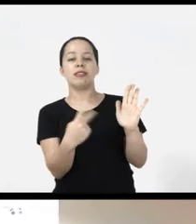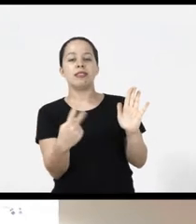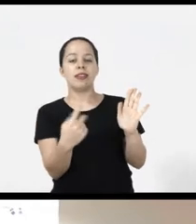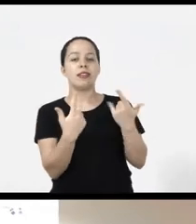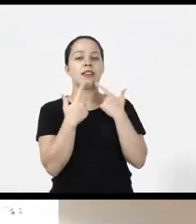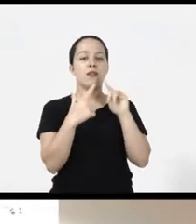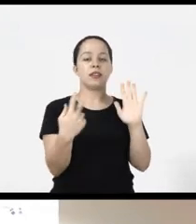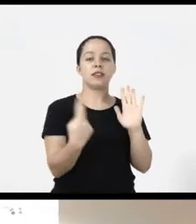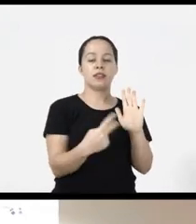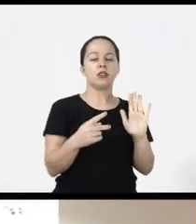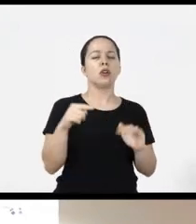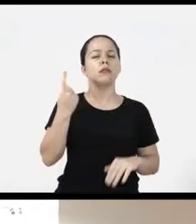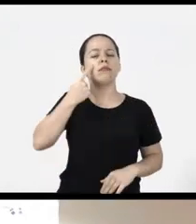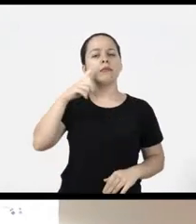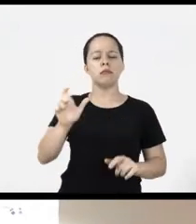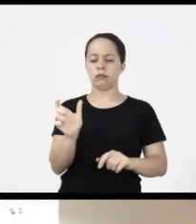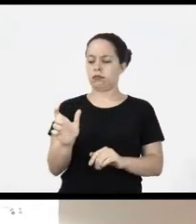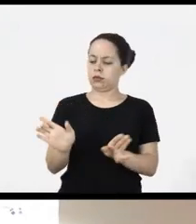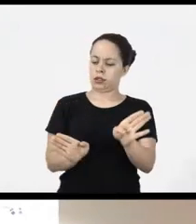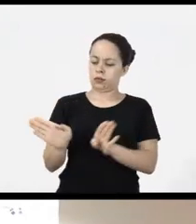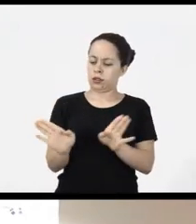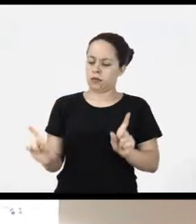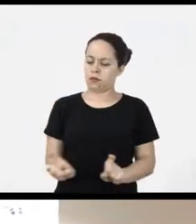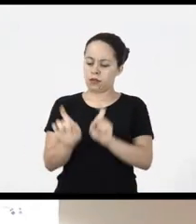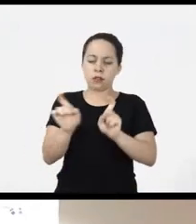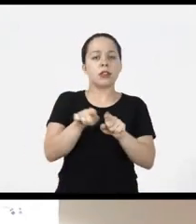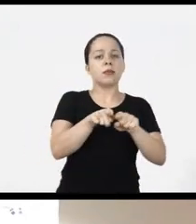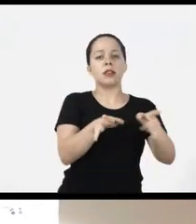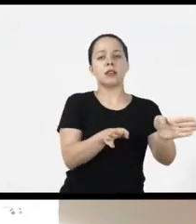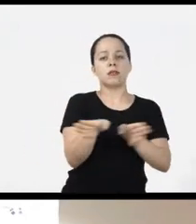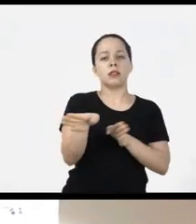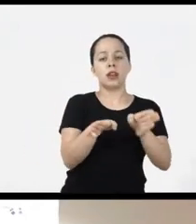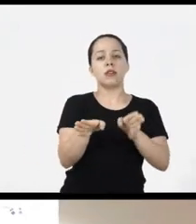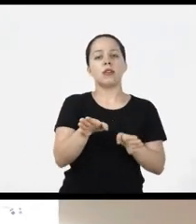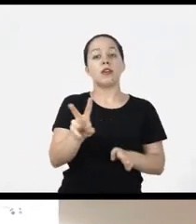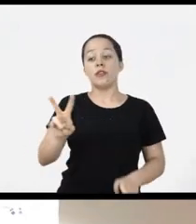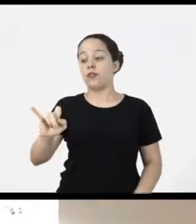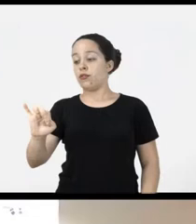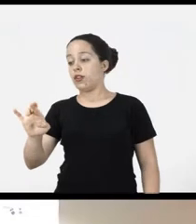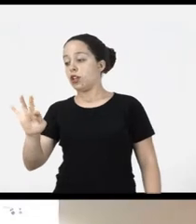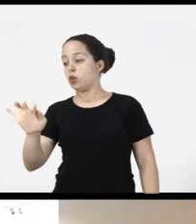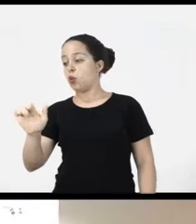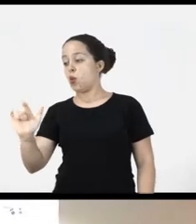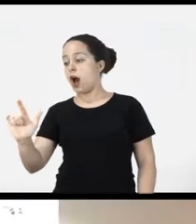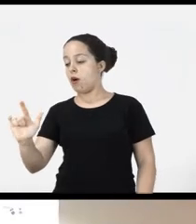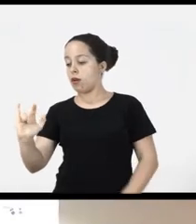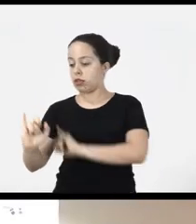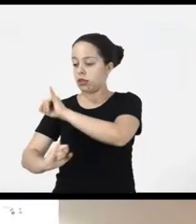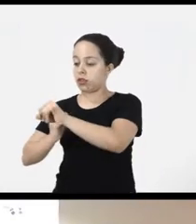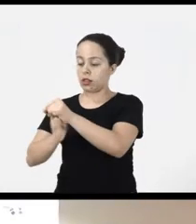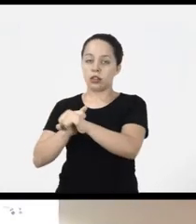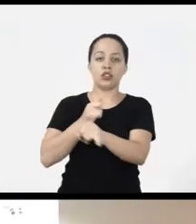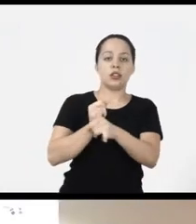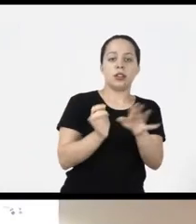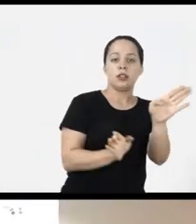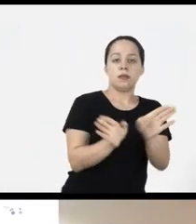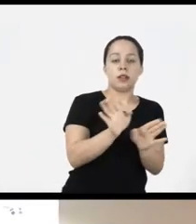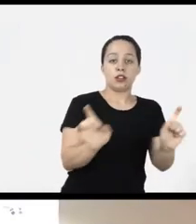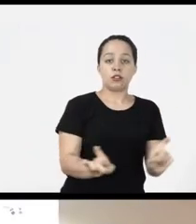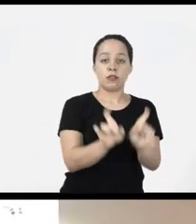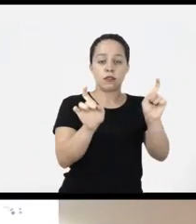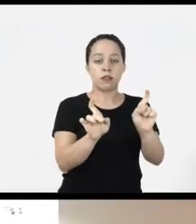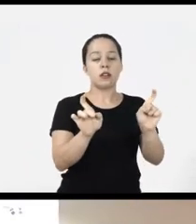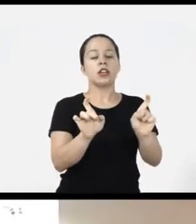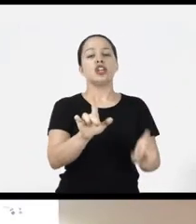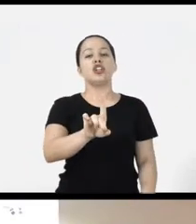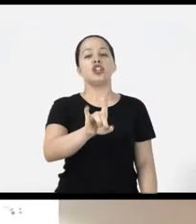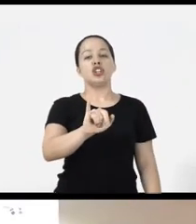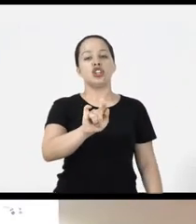see, you’ll hear, you’ll see the term virtual accessibility and good digital accessibility so here I